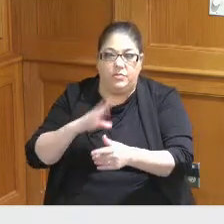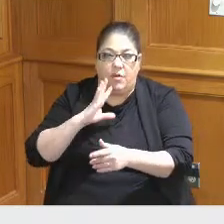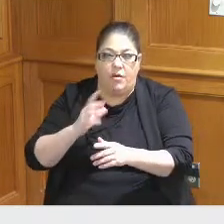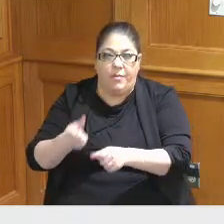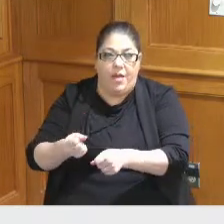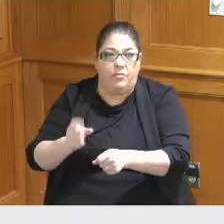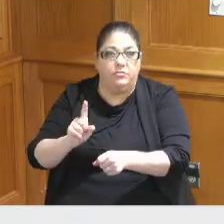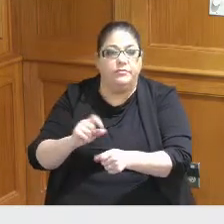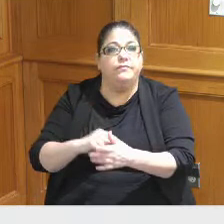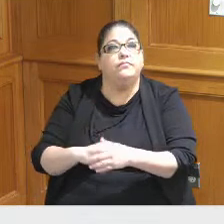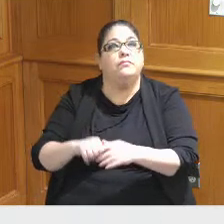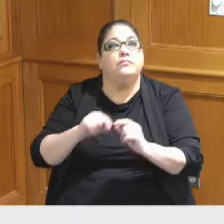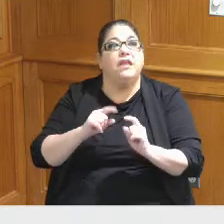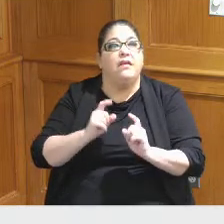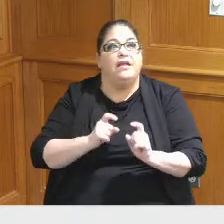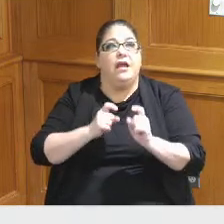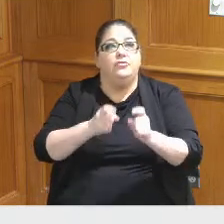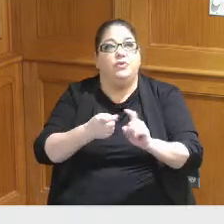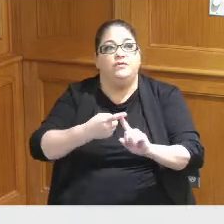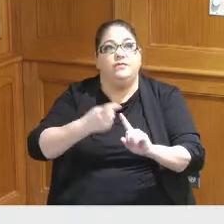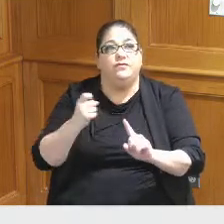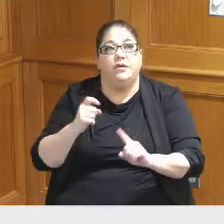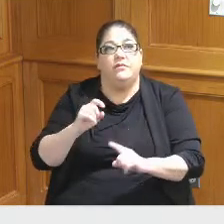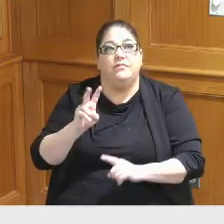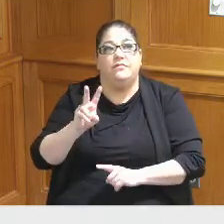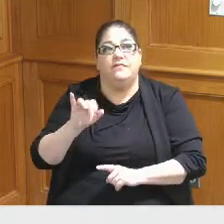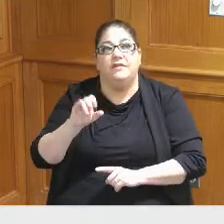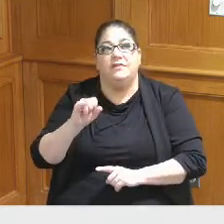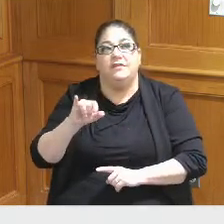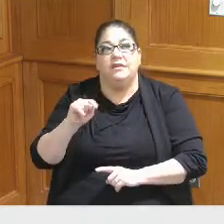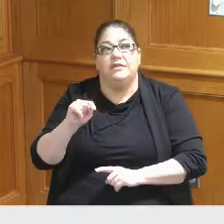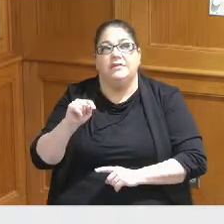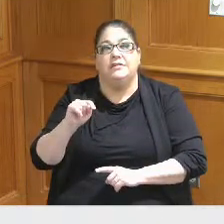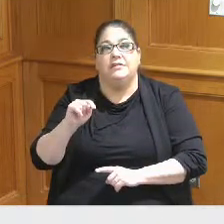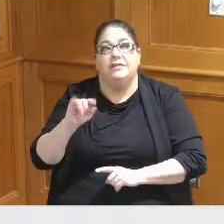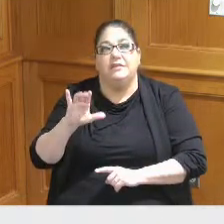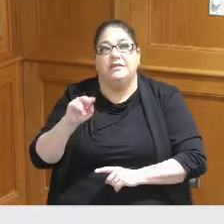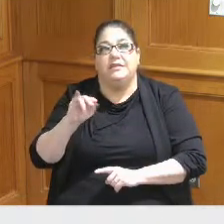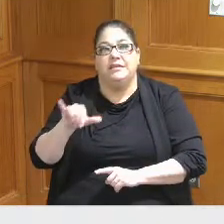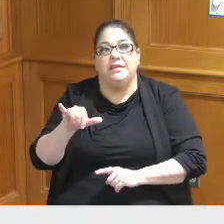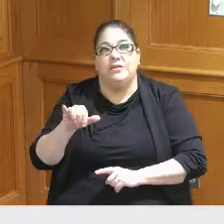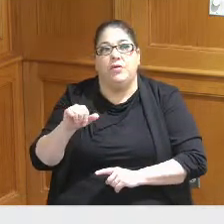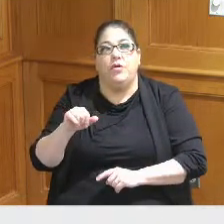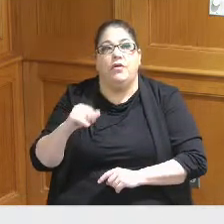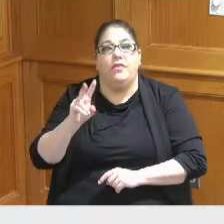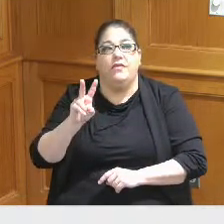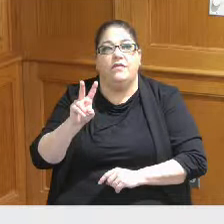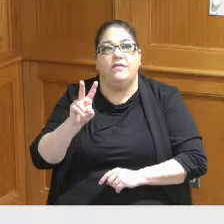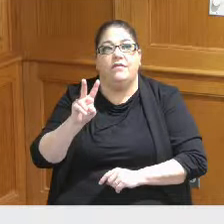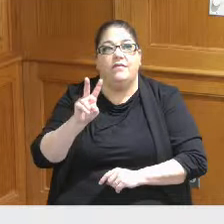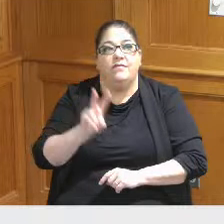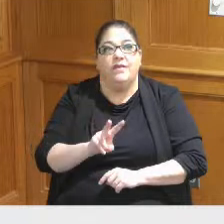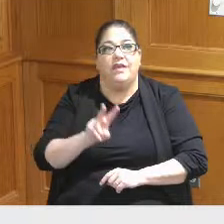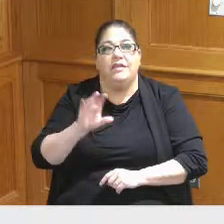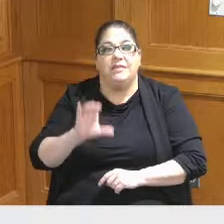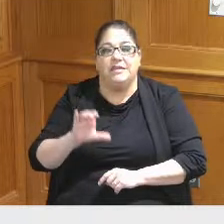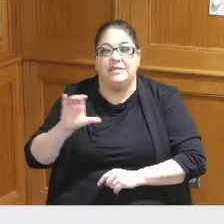a contribution from Visit Cincy or the the CVB for those who don't know so the county collects